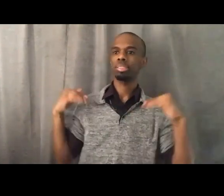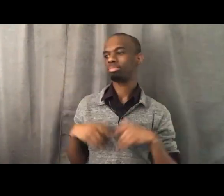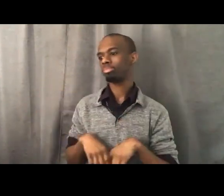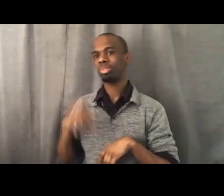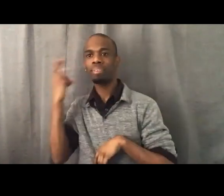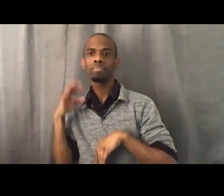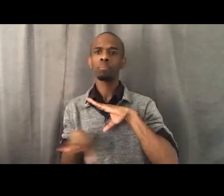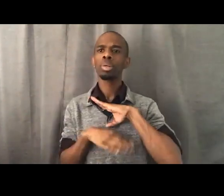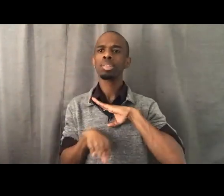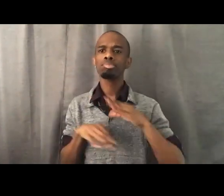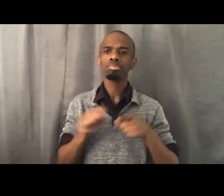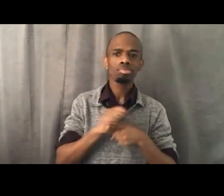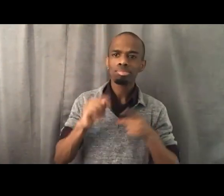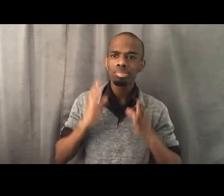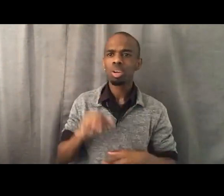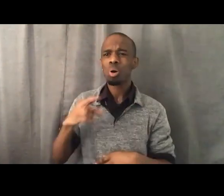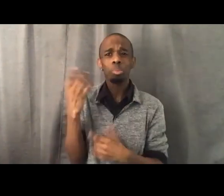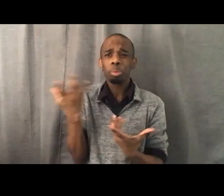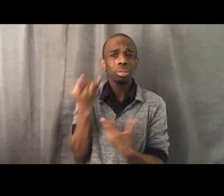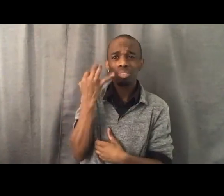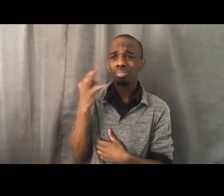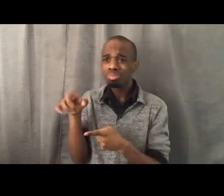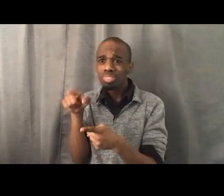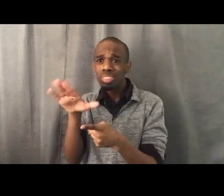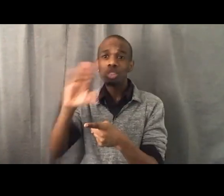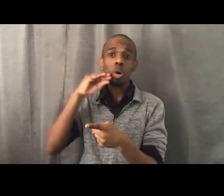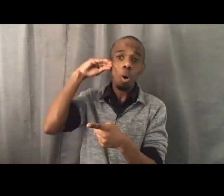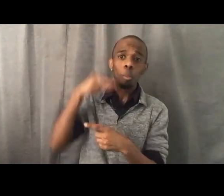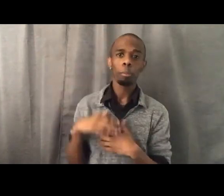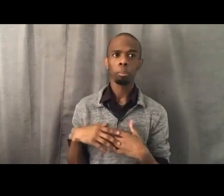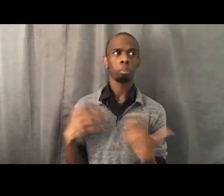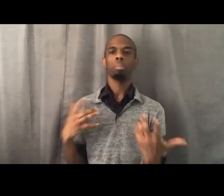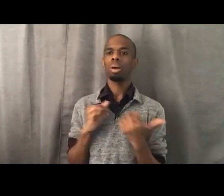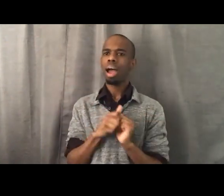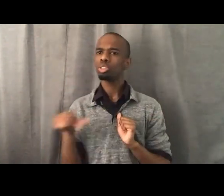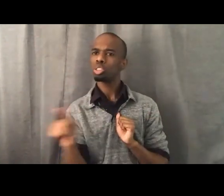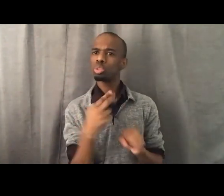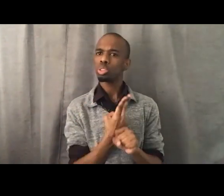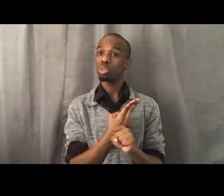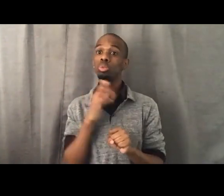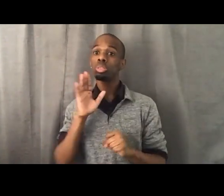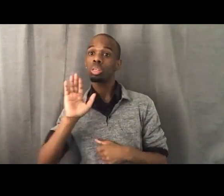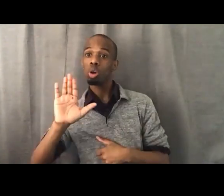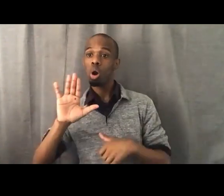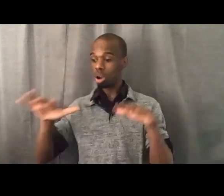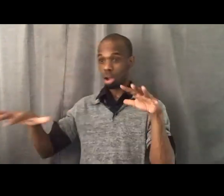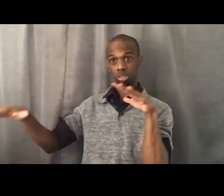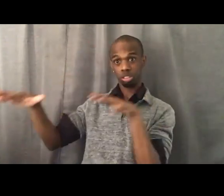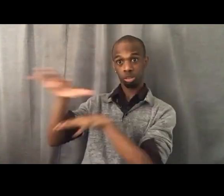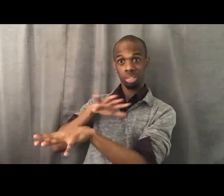or even if it's just your own household. How do you use your autonomous spaces to usher in your vision?